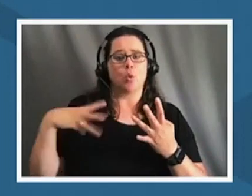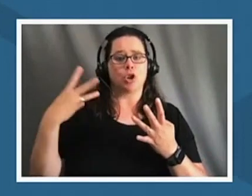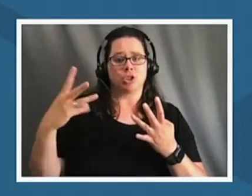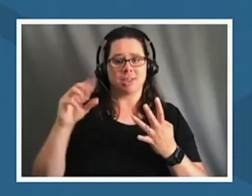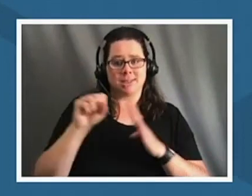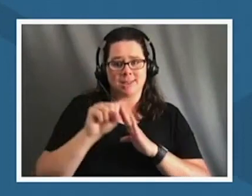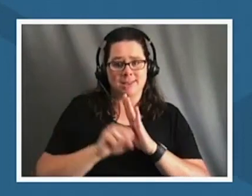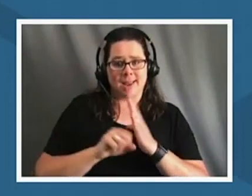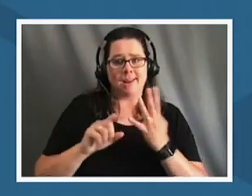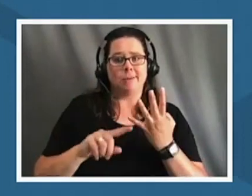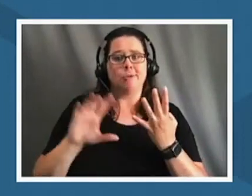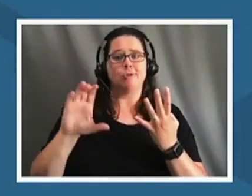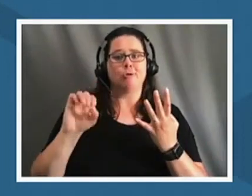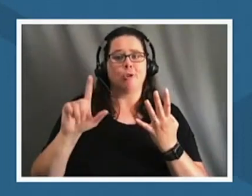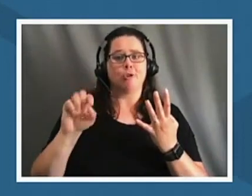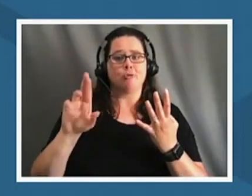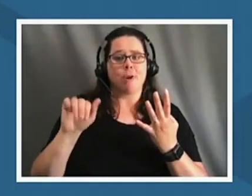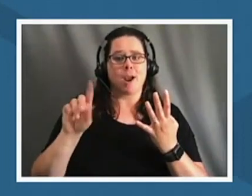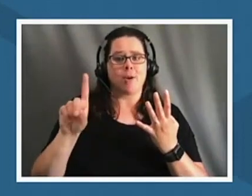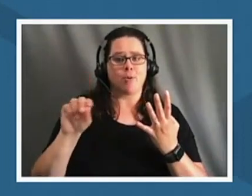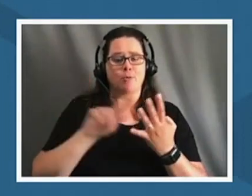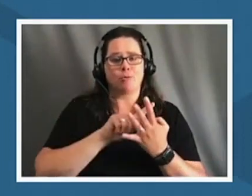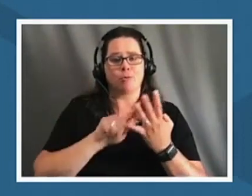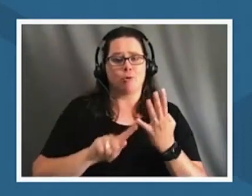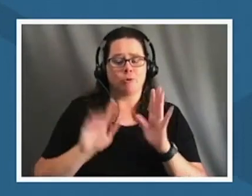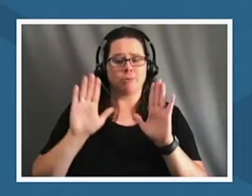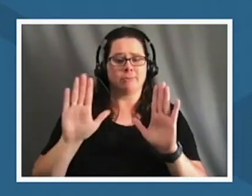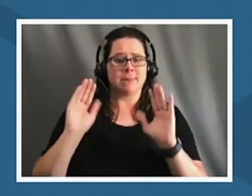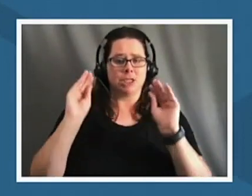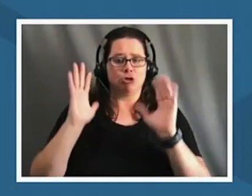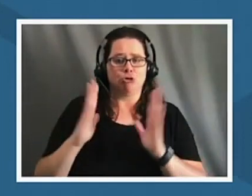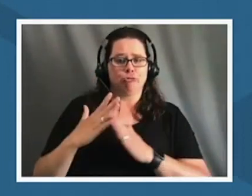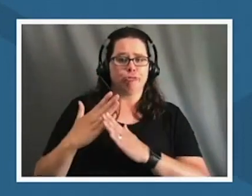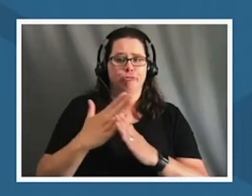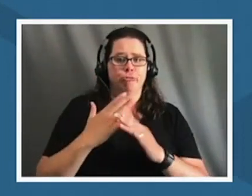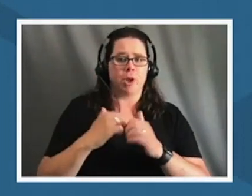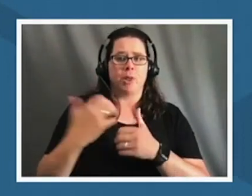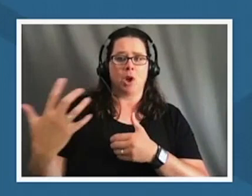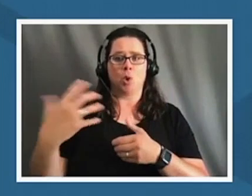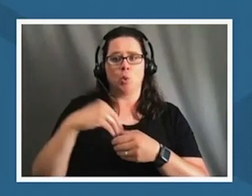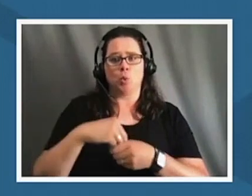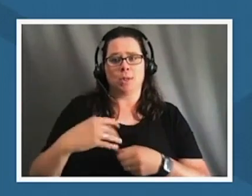these exemplary teachers will share how